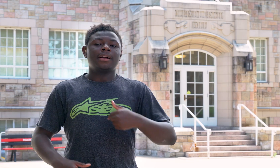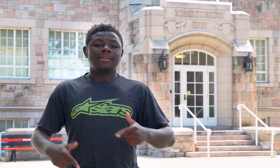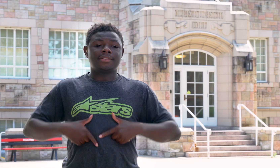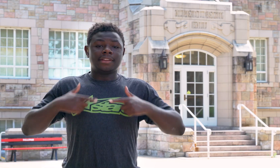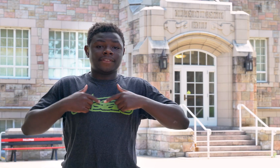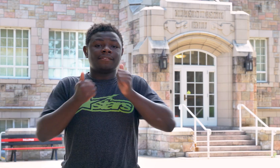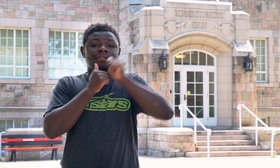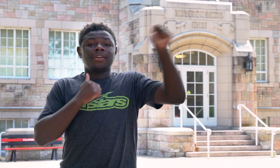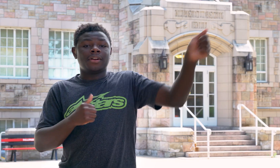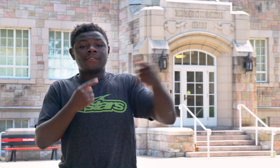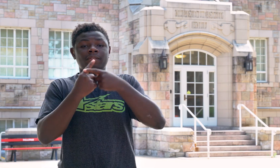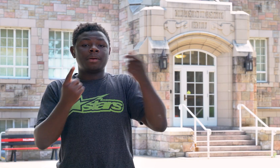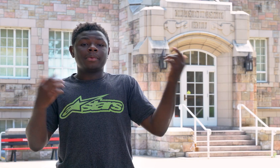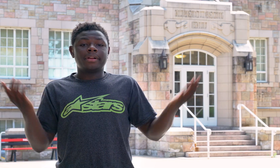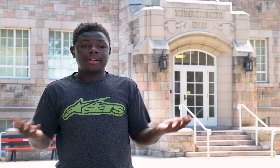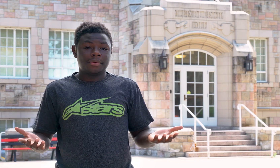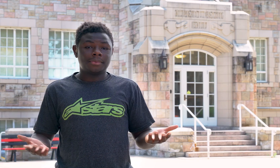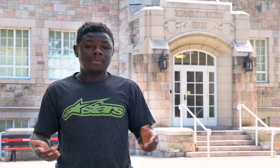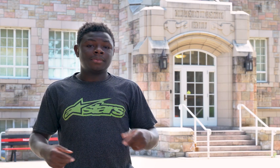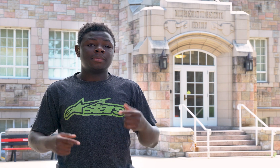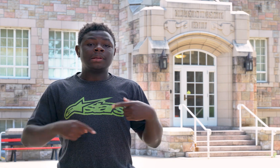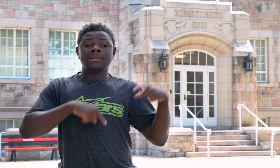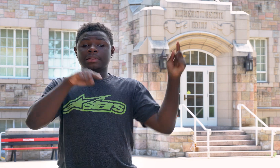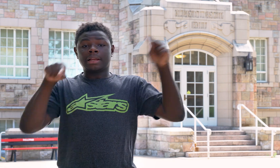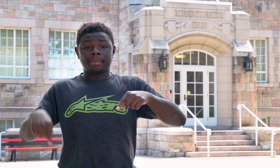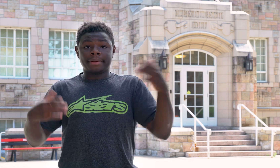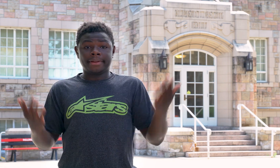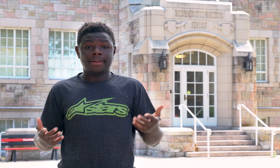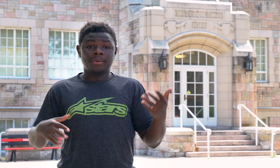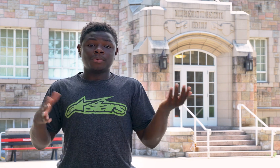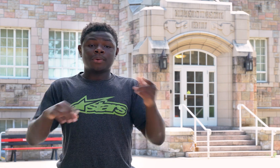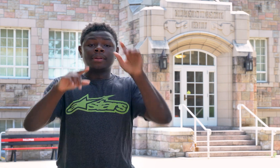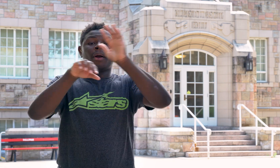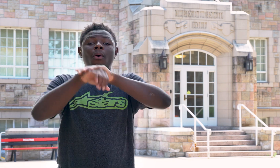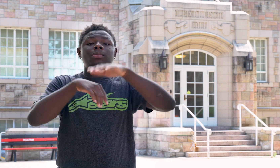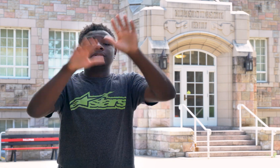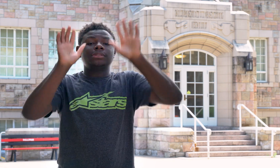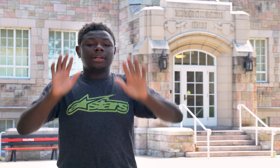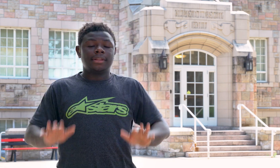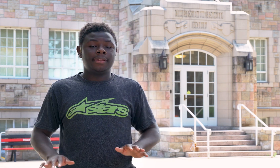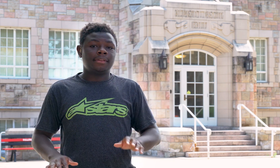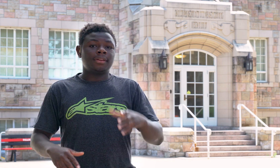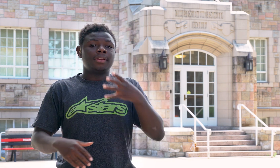I live far from here. I come here on Sundays